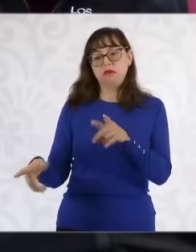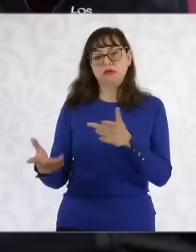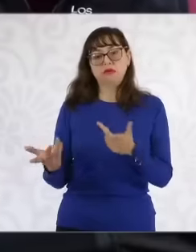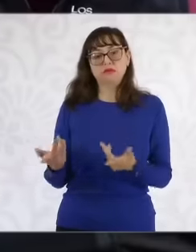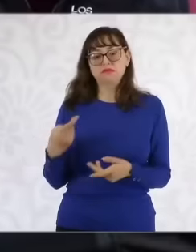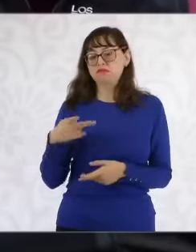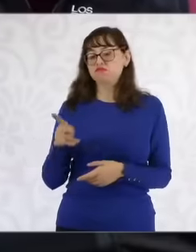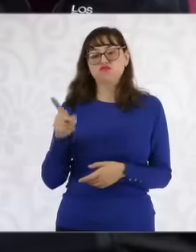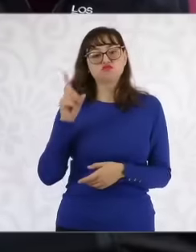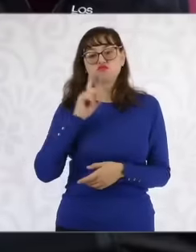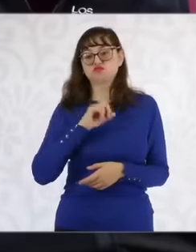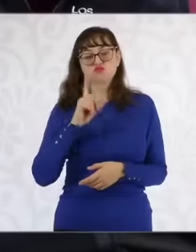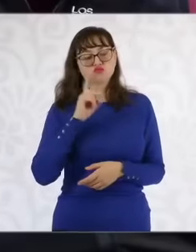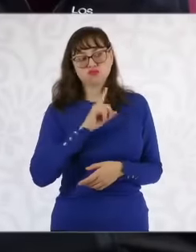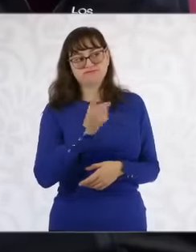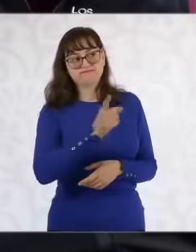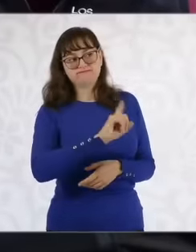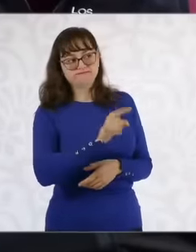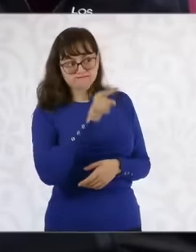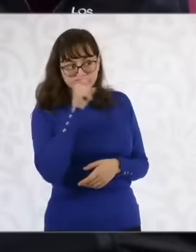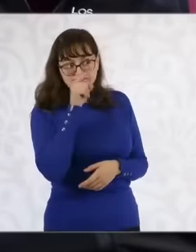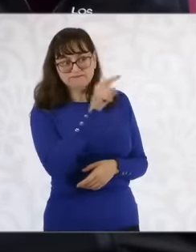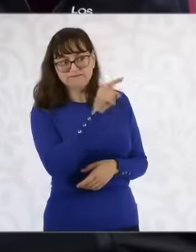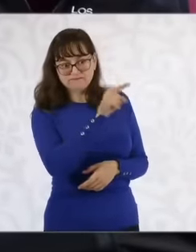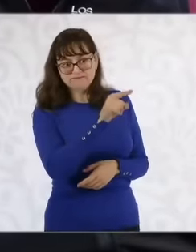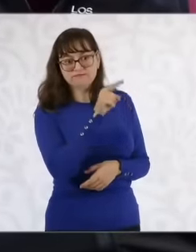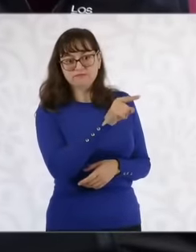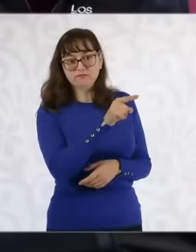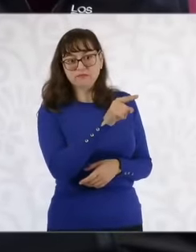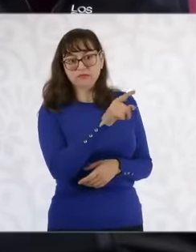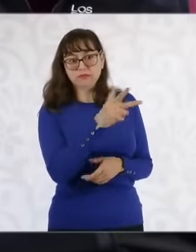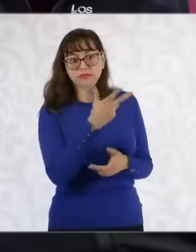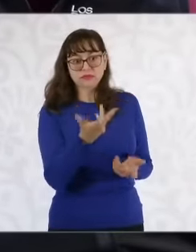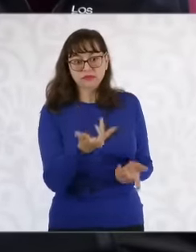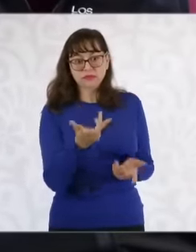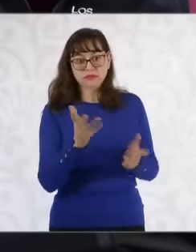to prove is that in videos It is confirmed that there were only army patrols, that is to say that